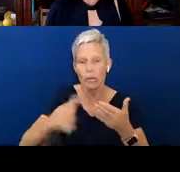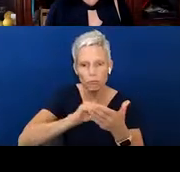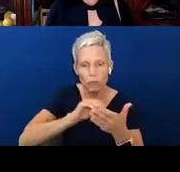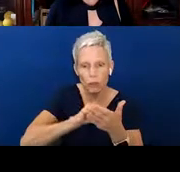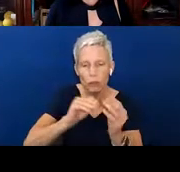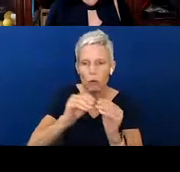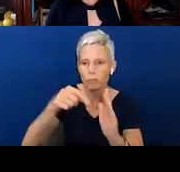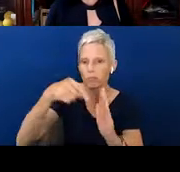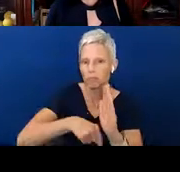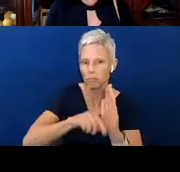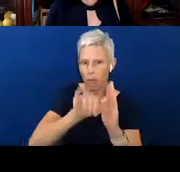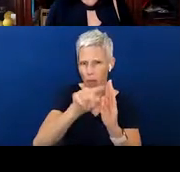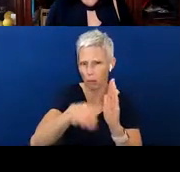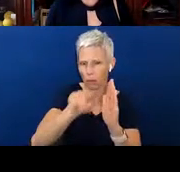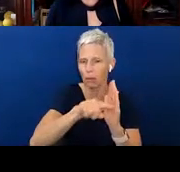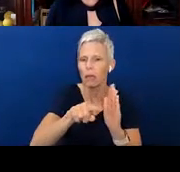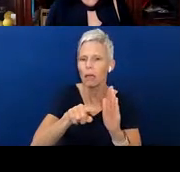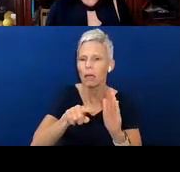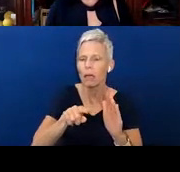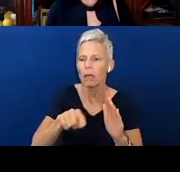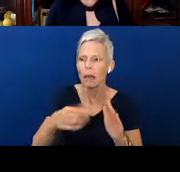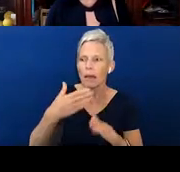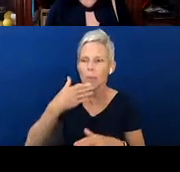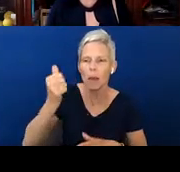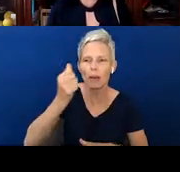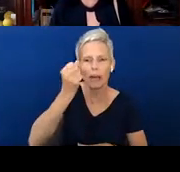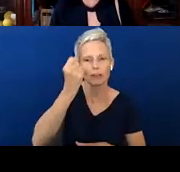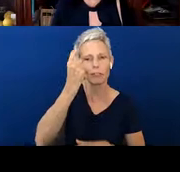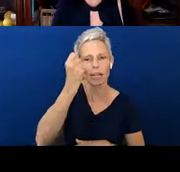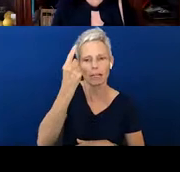it gives you an understanding on how you can share this information with those you love.